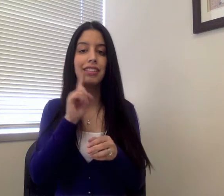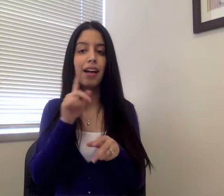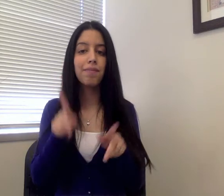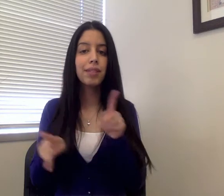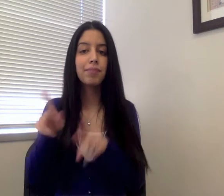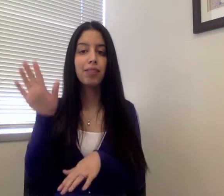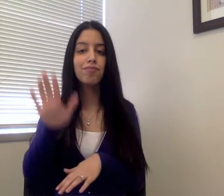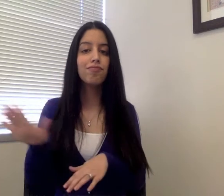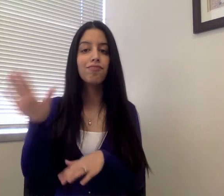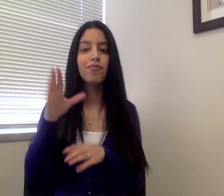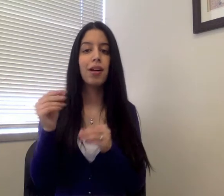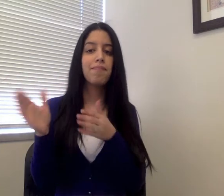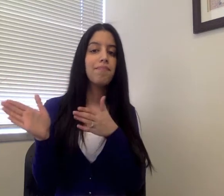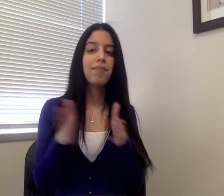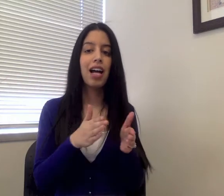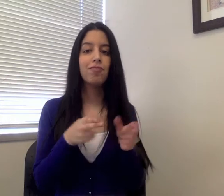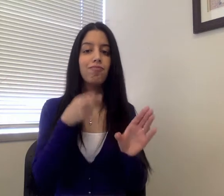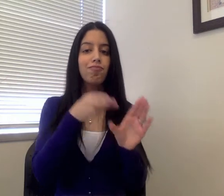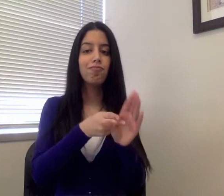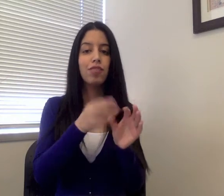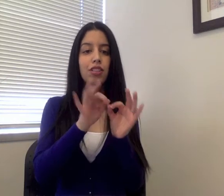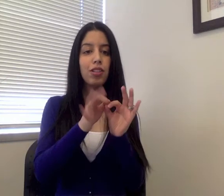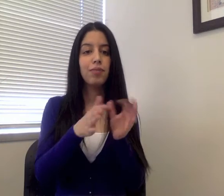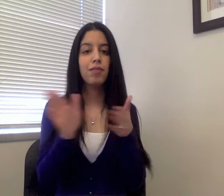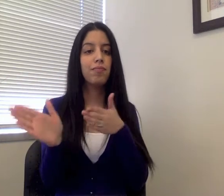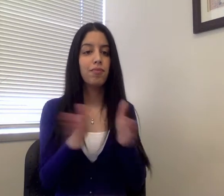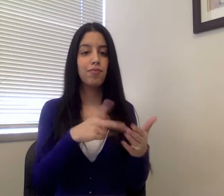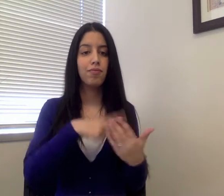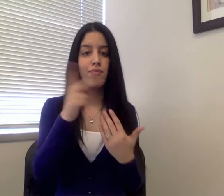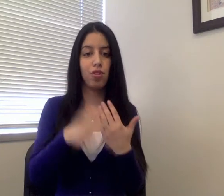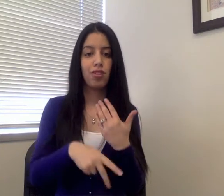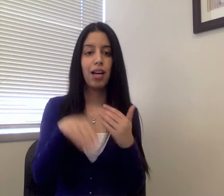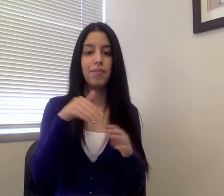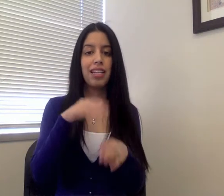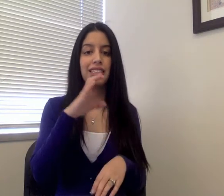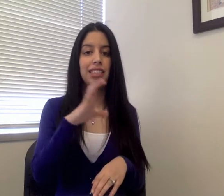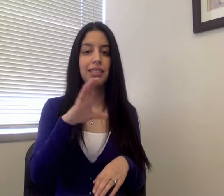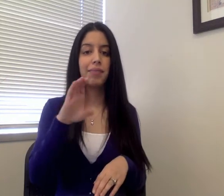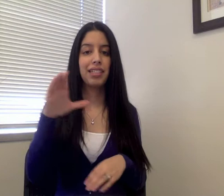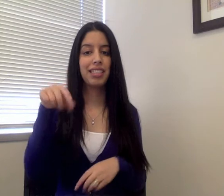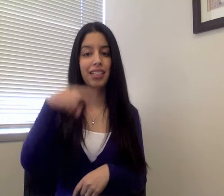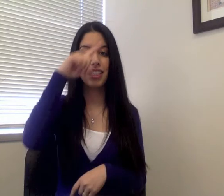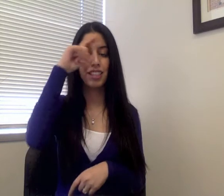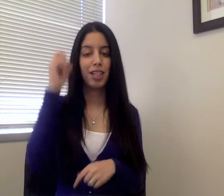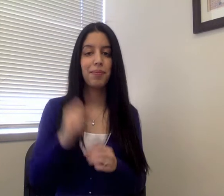services and also plans to enter the Interpreter Preparation Program at CCBC this summer. Latoya